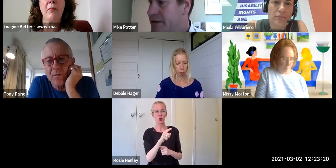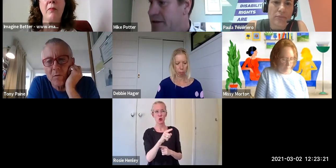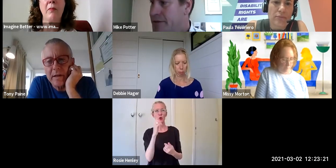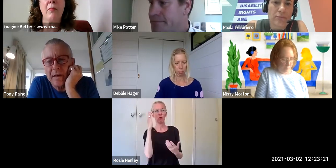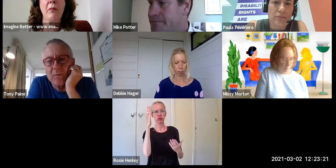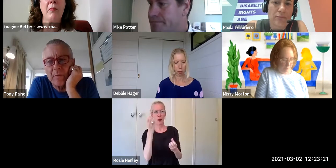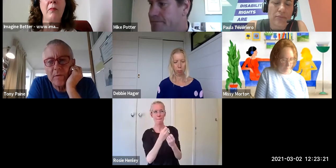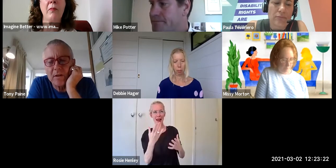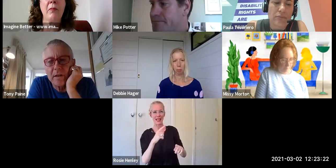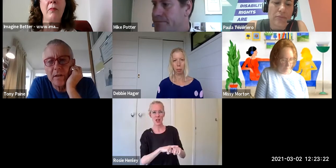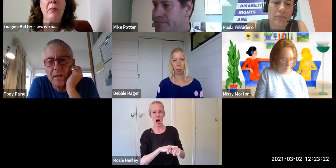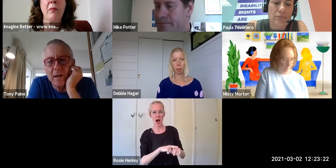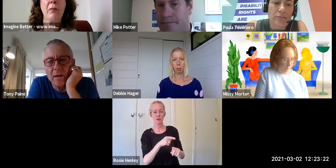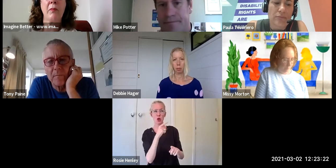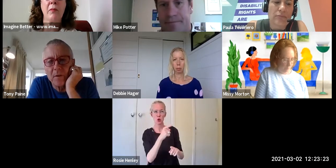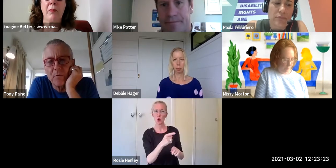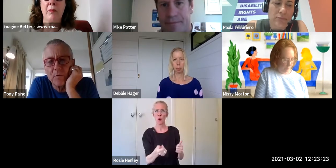of the way disabled people are treated.